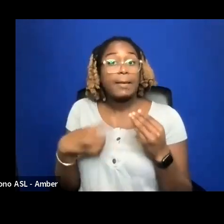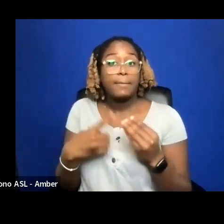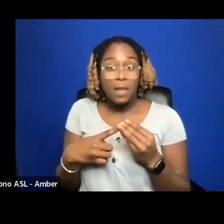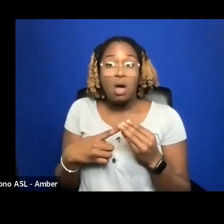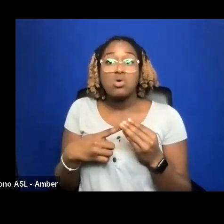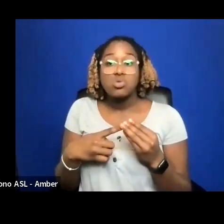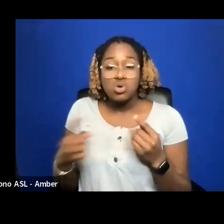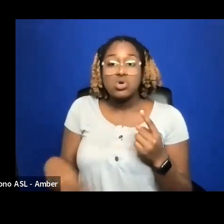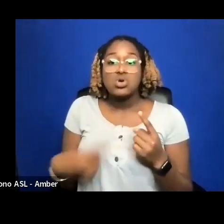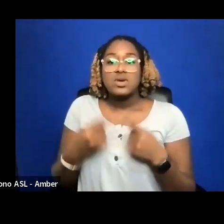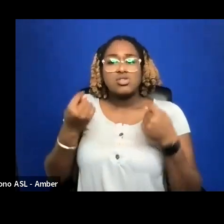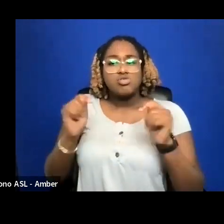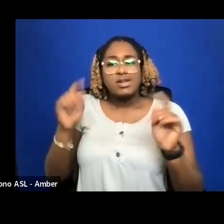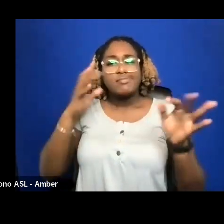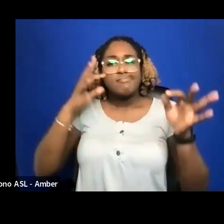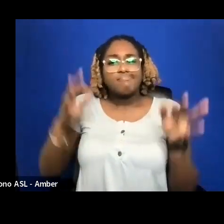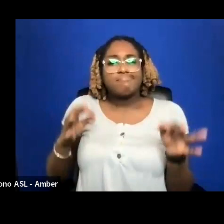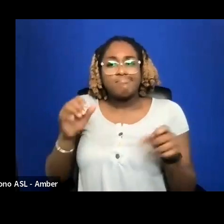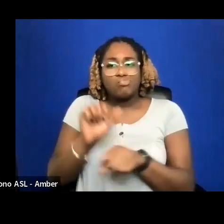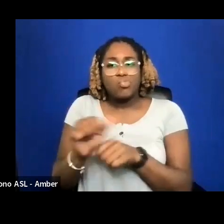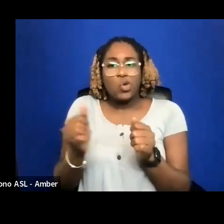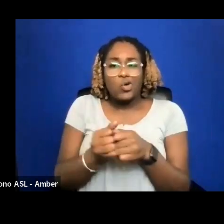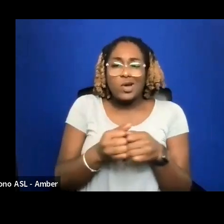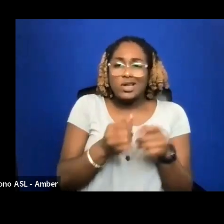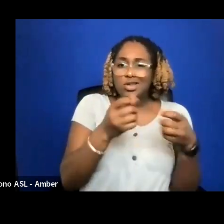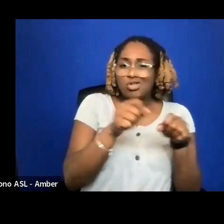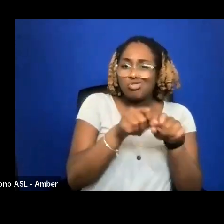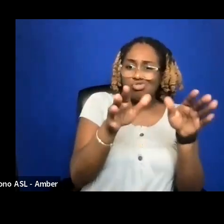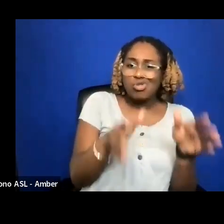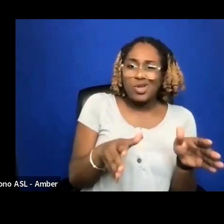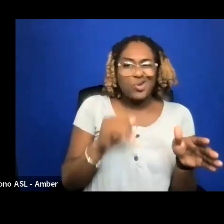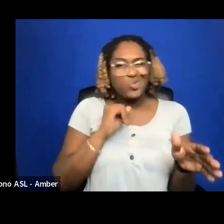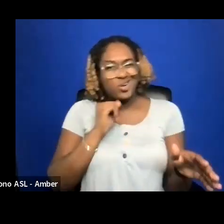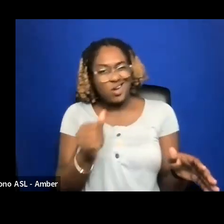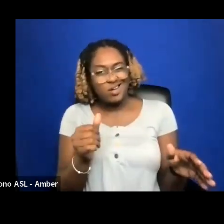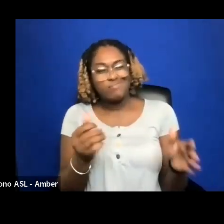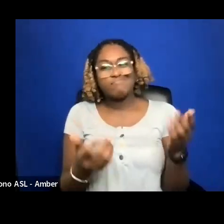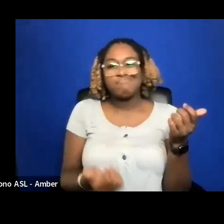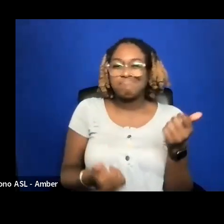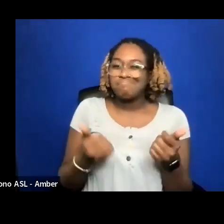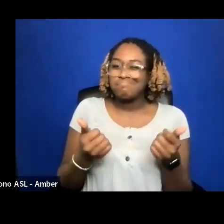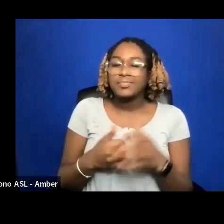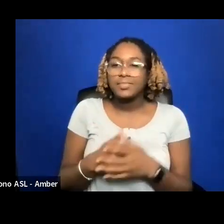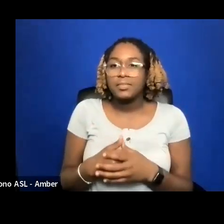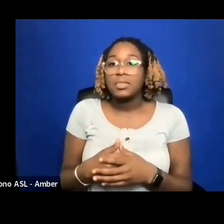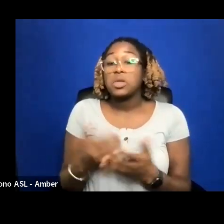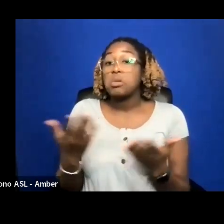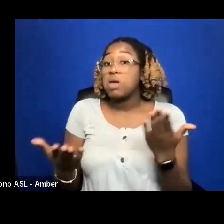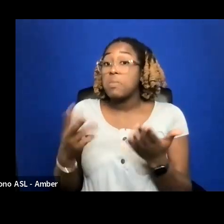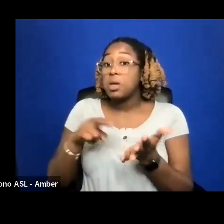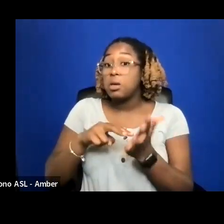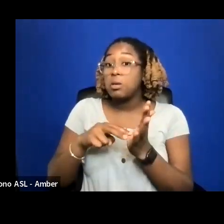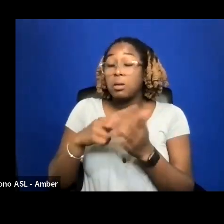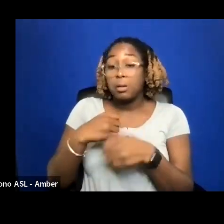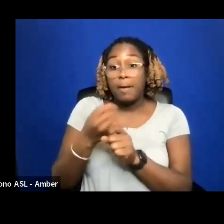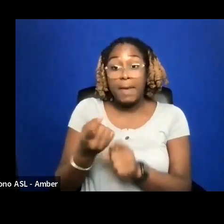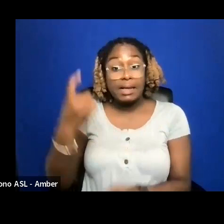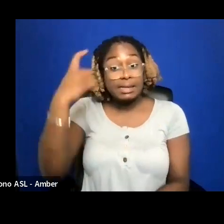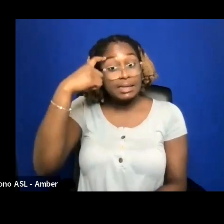OR NOT, IT CAN MAKE SENSE TO SIGN WITH A DISTRIBUTOR BECAUSE DISTRIBUTION IS A LOT OF WORK. IT IS